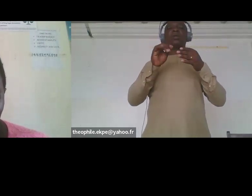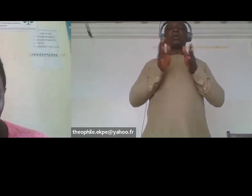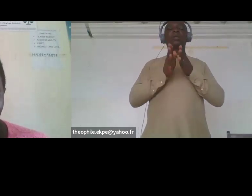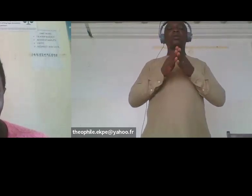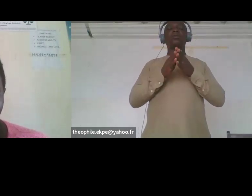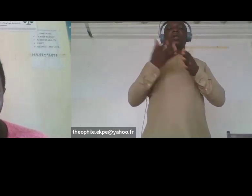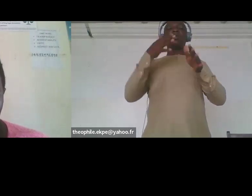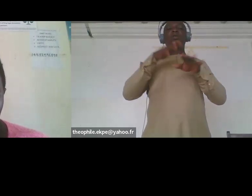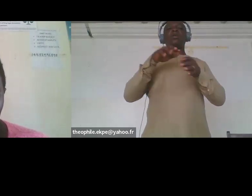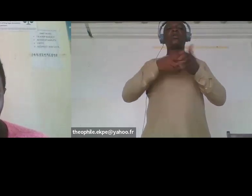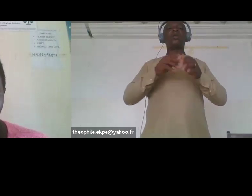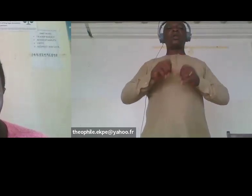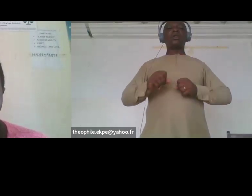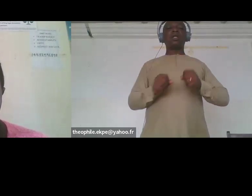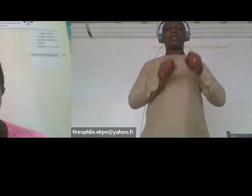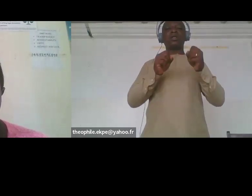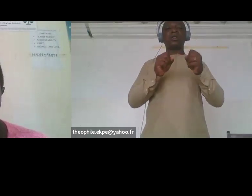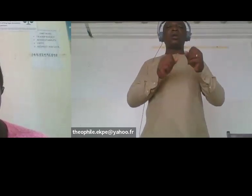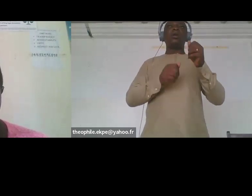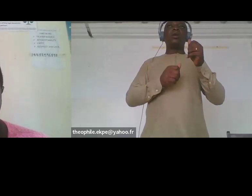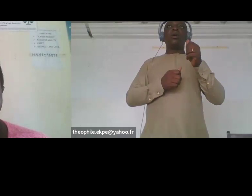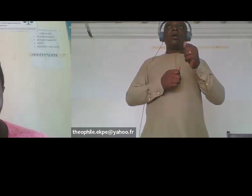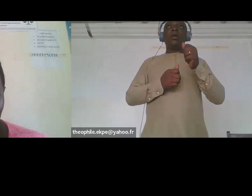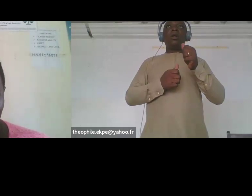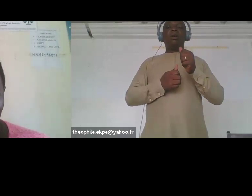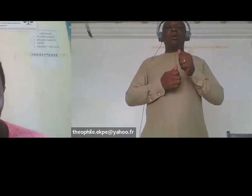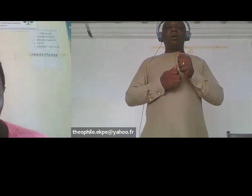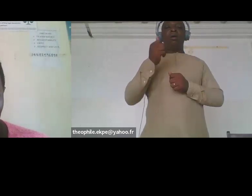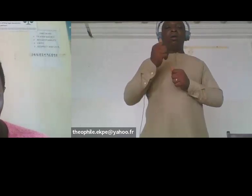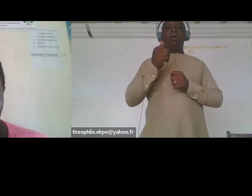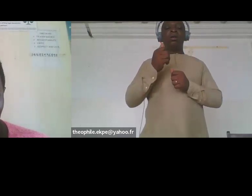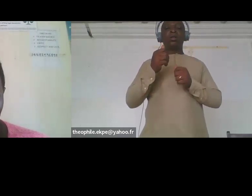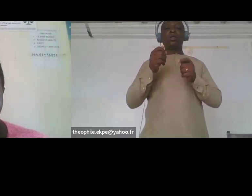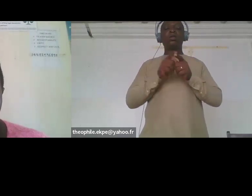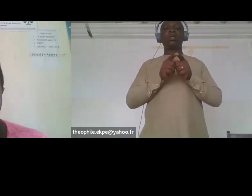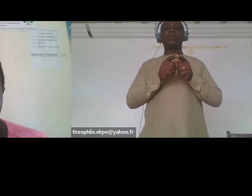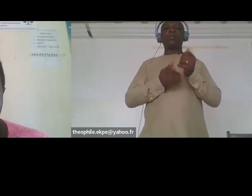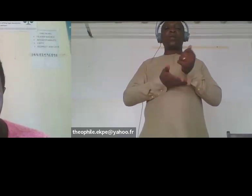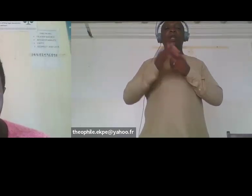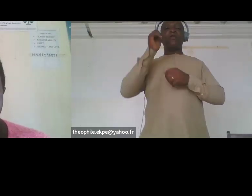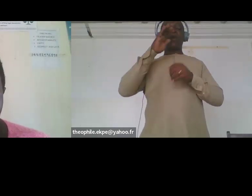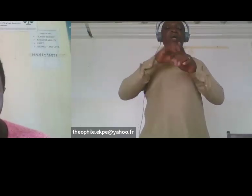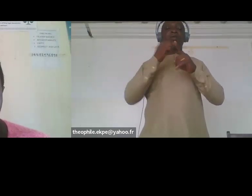budgets include women with disabilities in government expenditures. This aims at